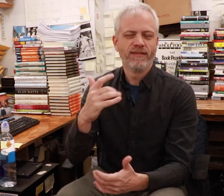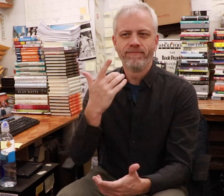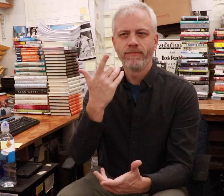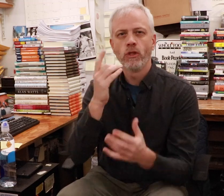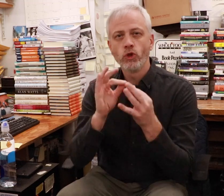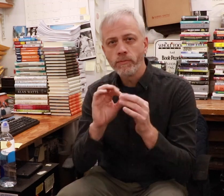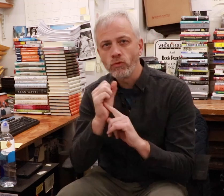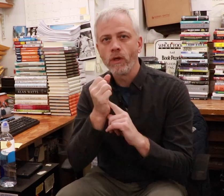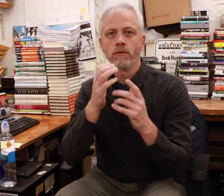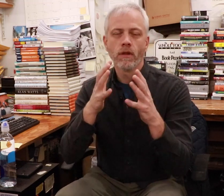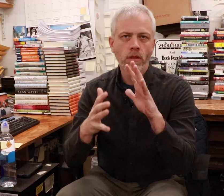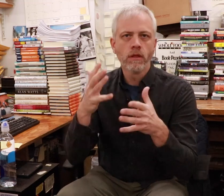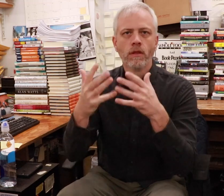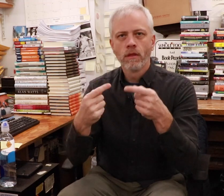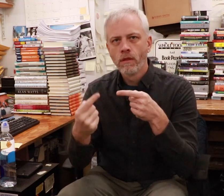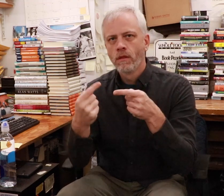especially with interpreters.